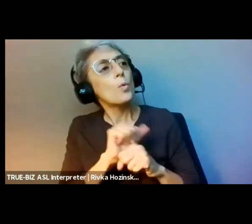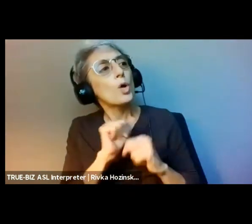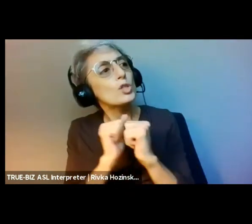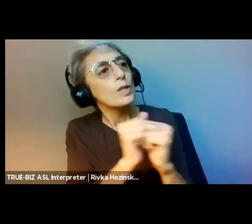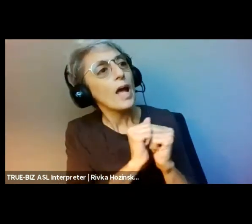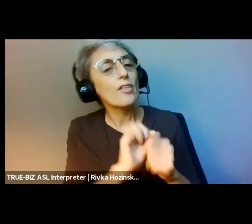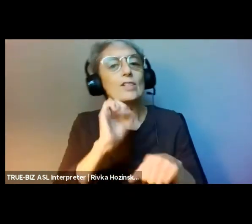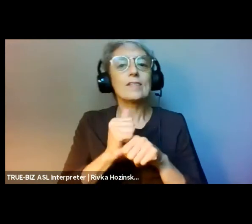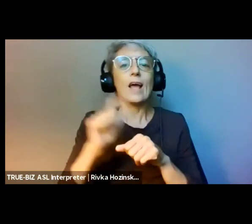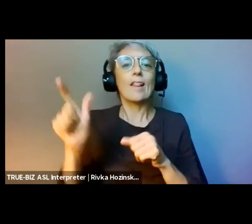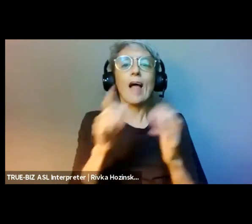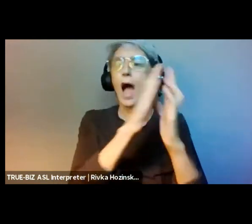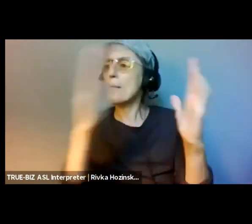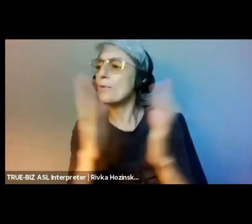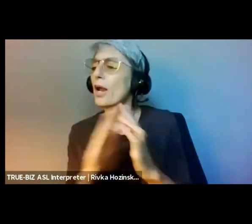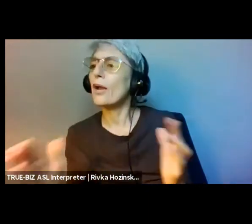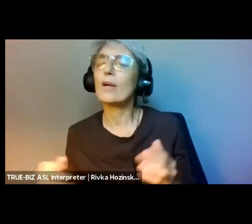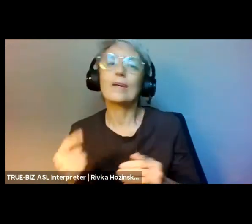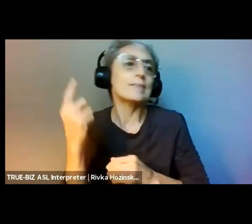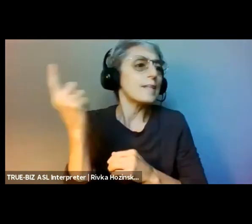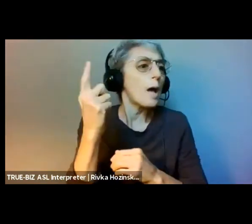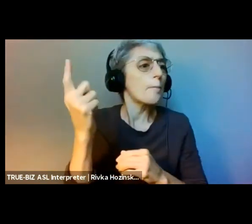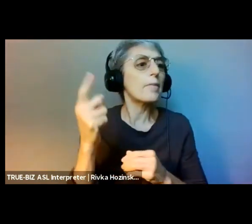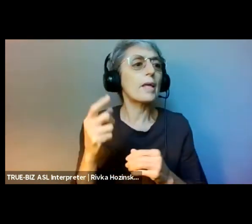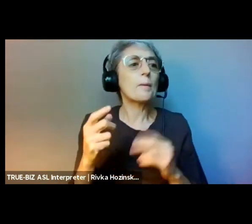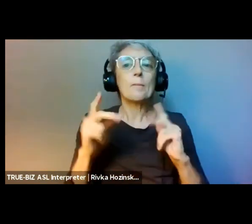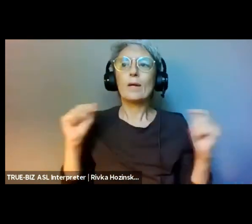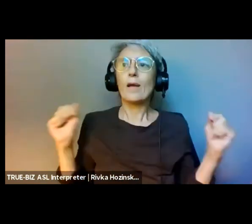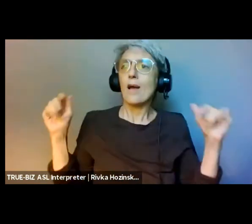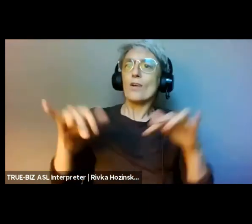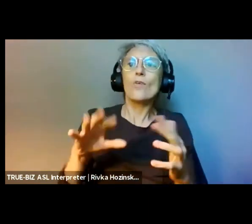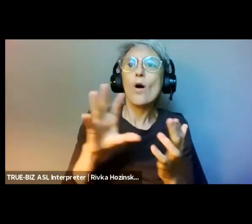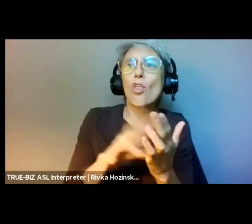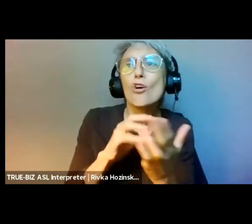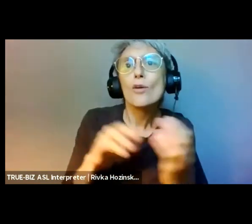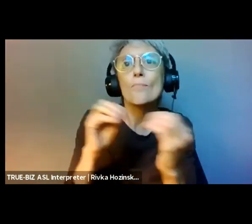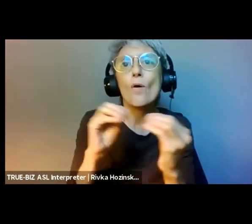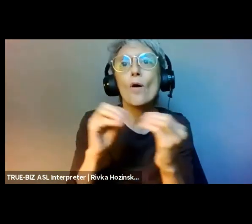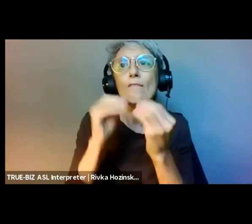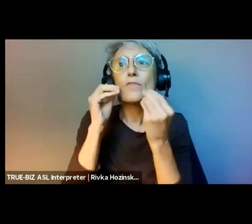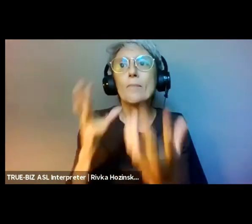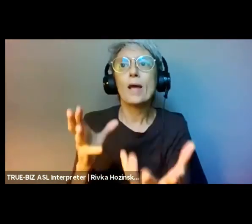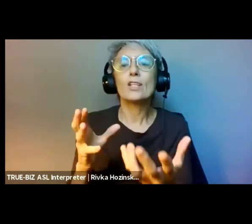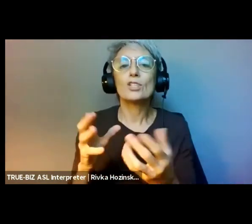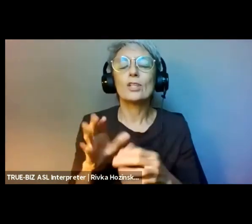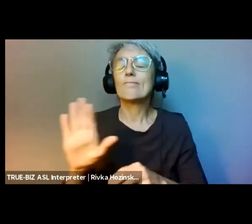of indoor-outdoor traveling spectacle performances. Closely connected to this work